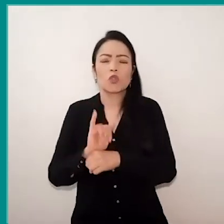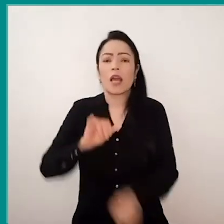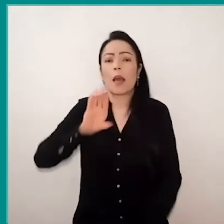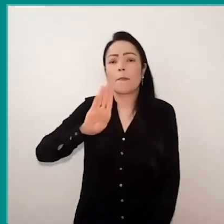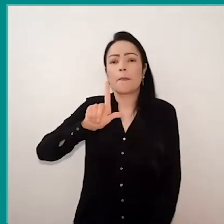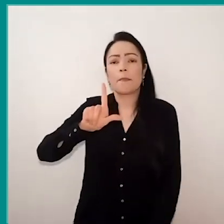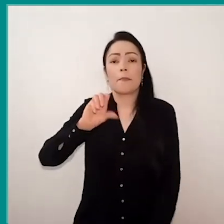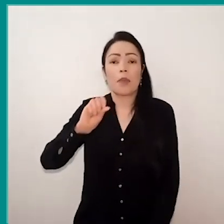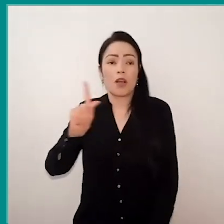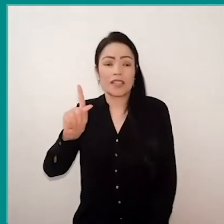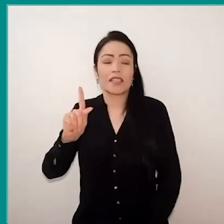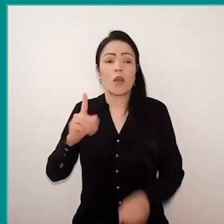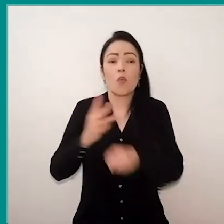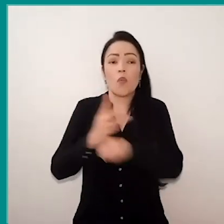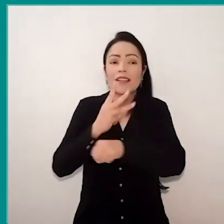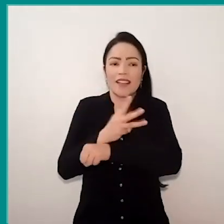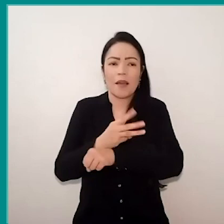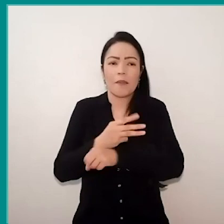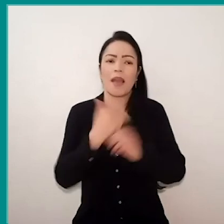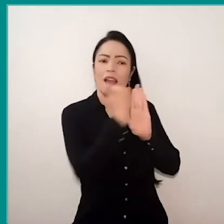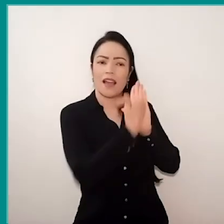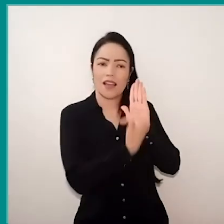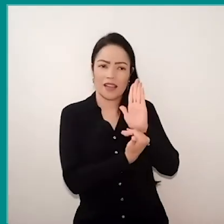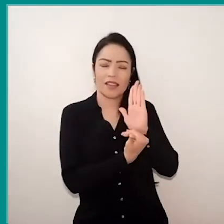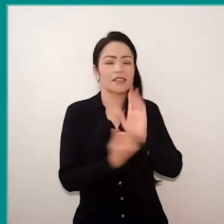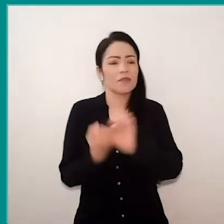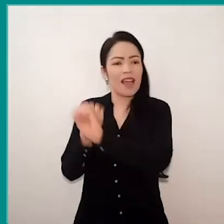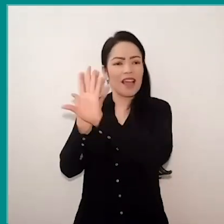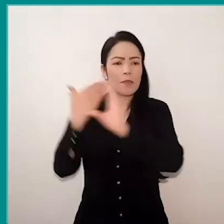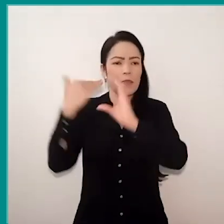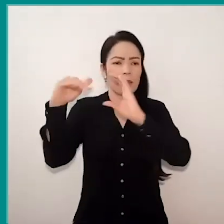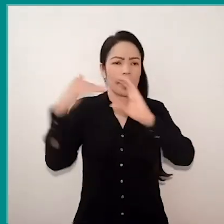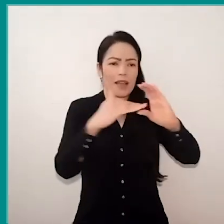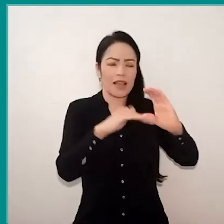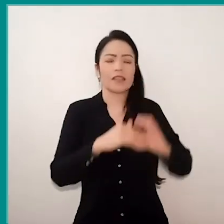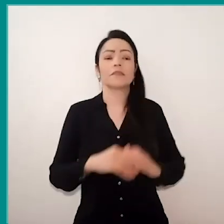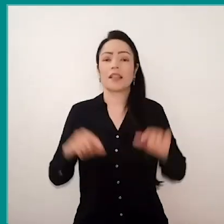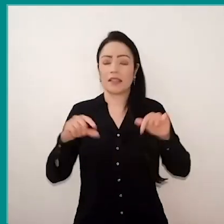That was, I think Inés has also brought that in Latin America is the most used and, really, we use a lot